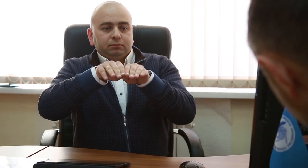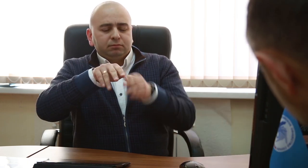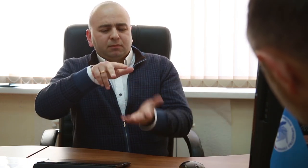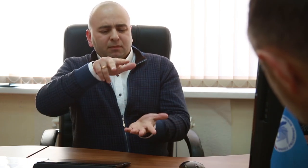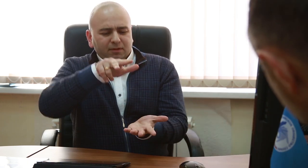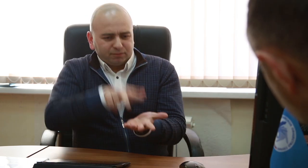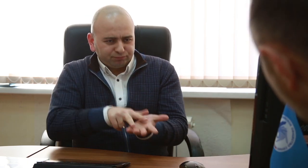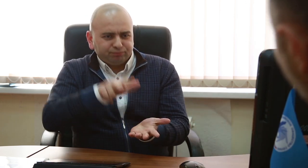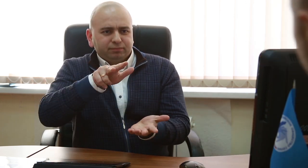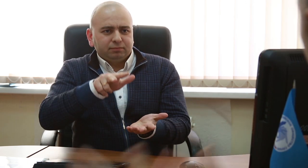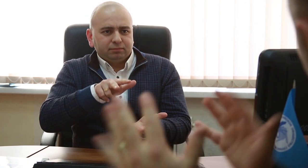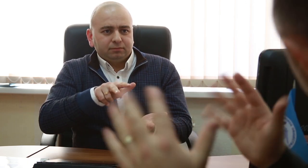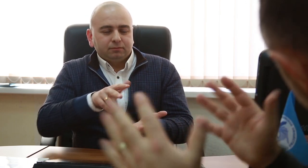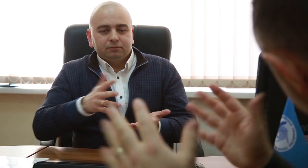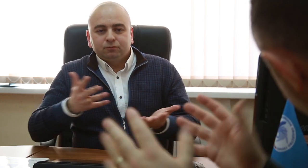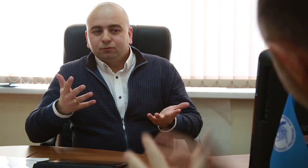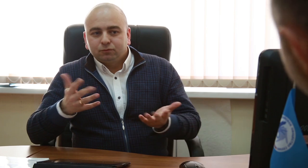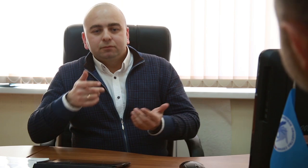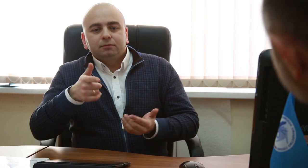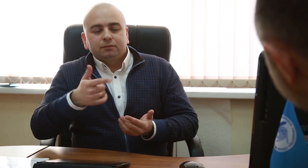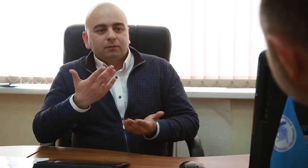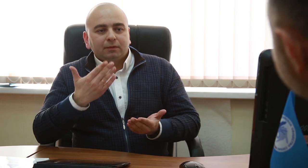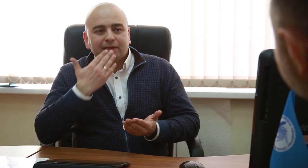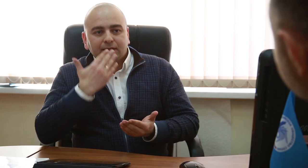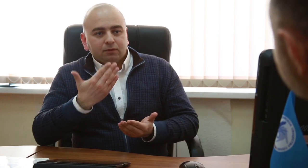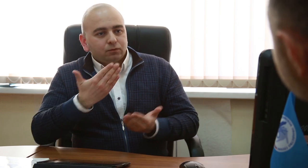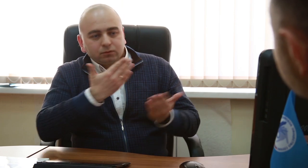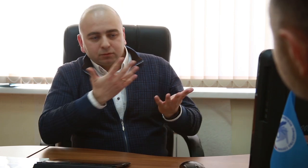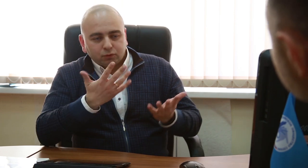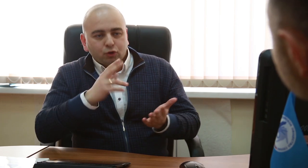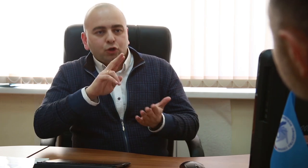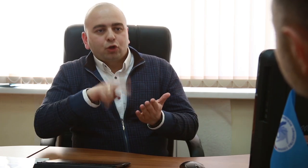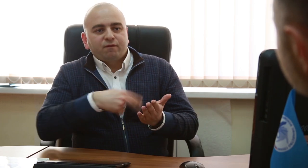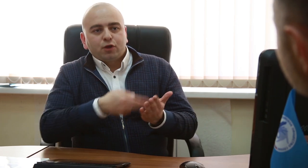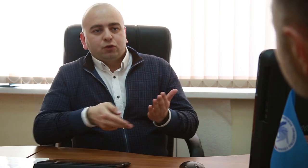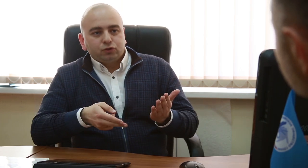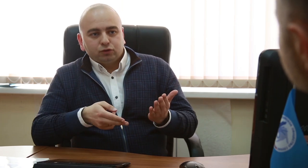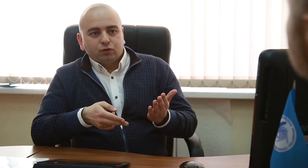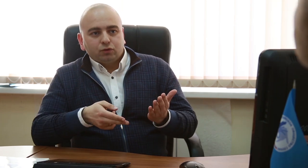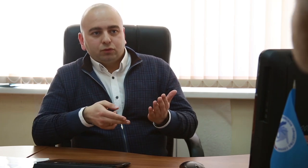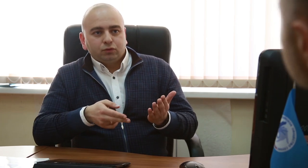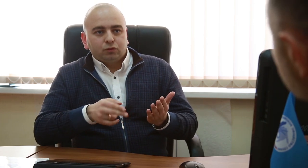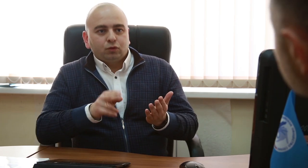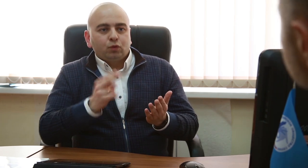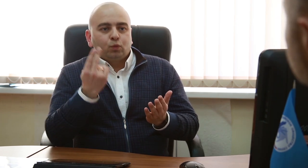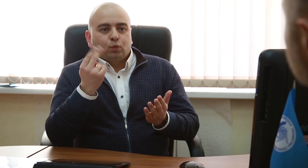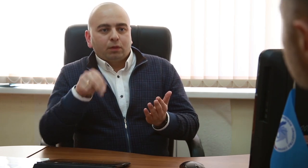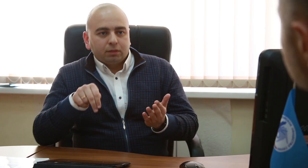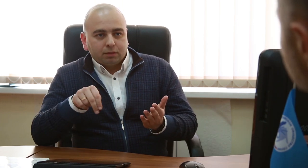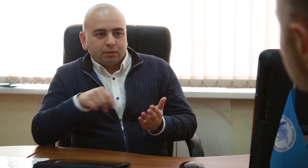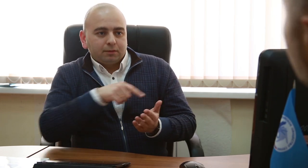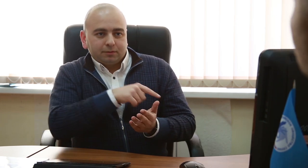Maksim: Yes, it is approved. We have the UN Convention on the Rights of Persons with